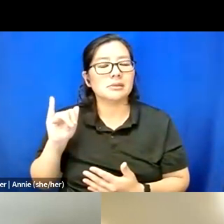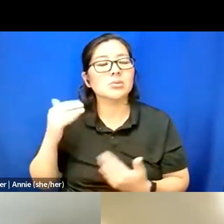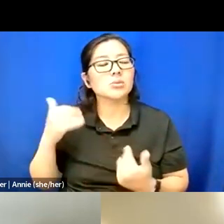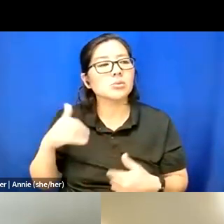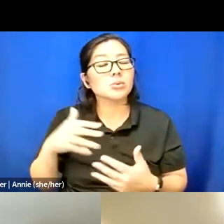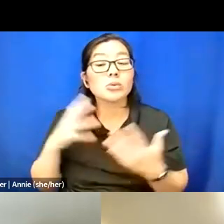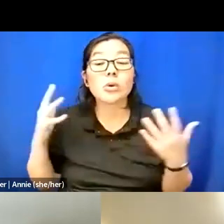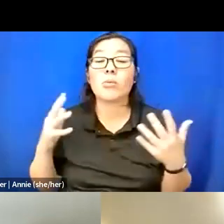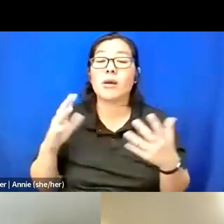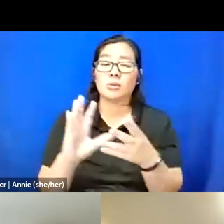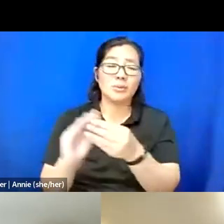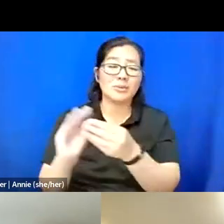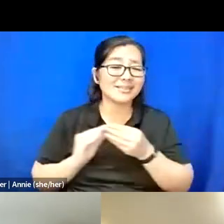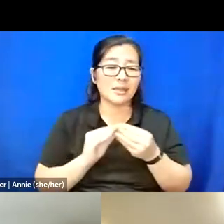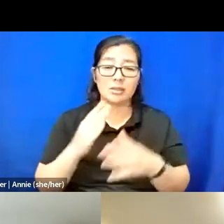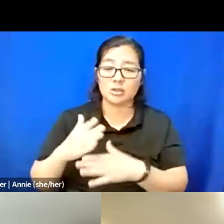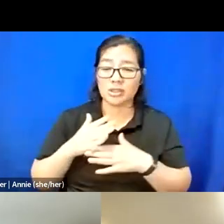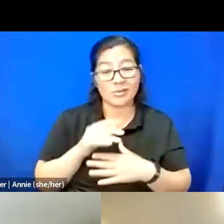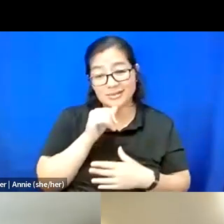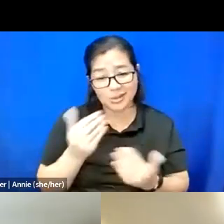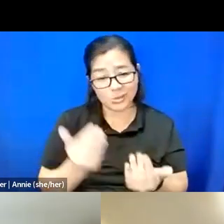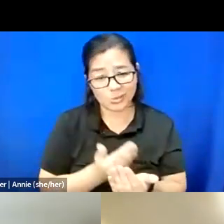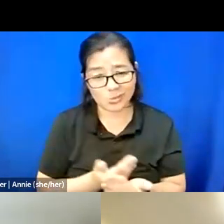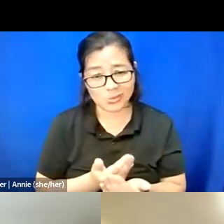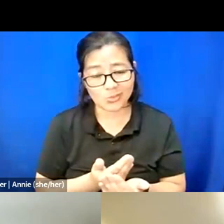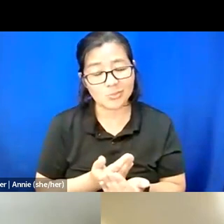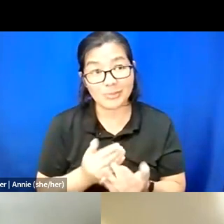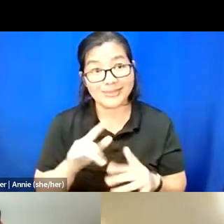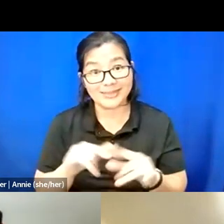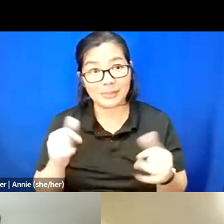and sharing is not new, and yet it still needs to be said, and that's unfortunate.